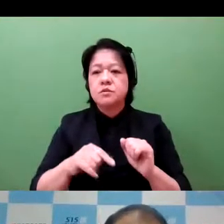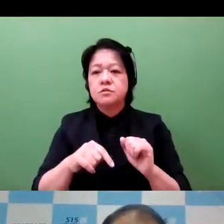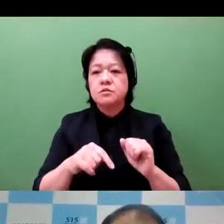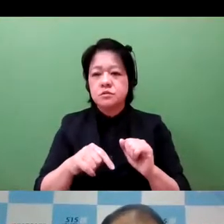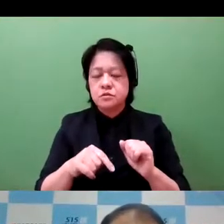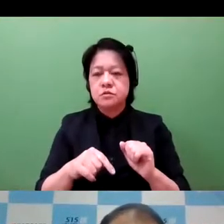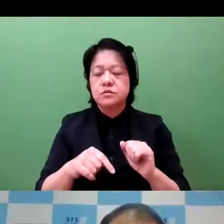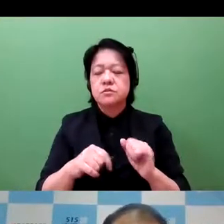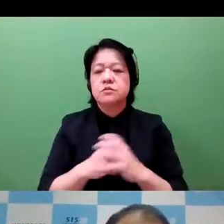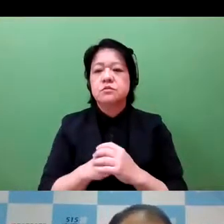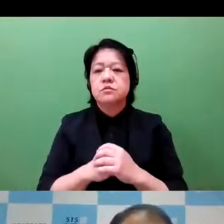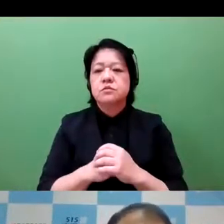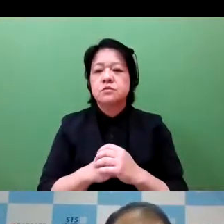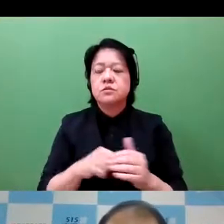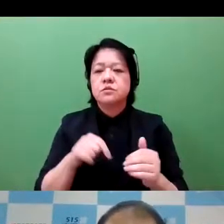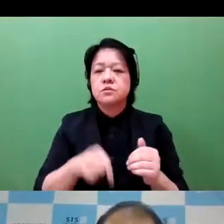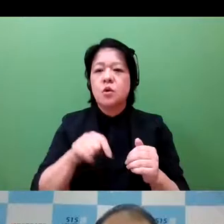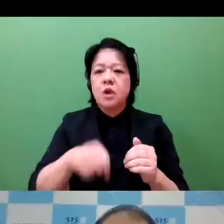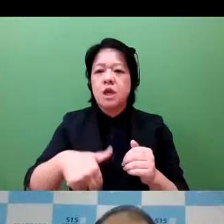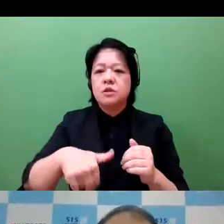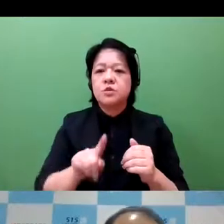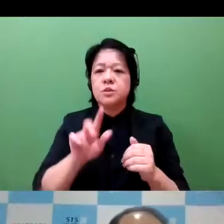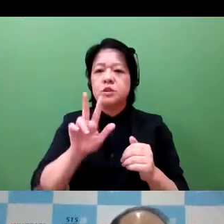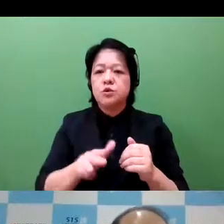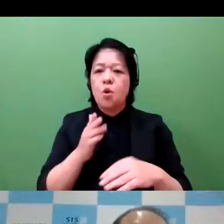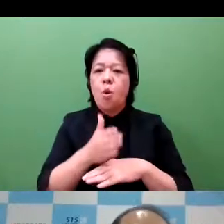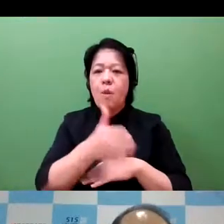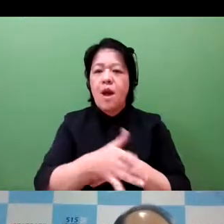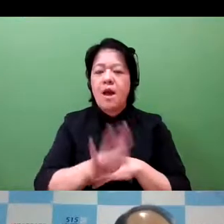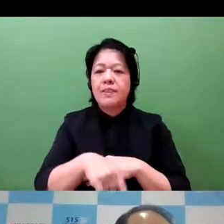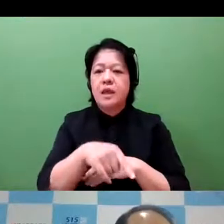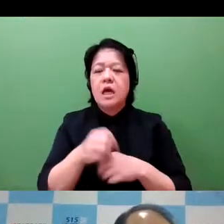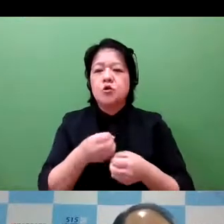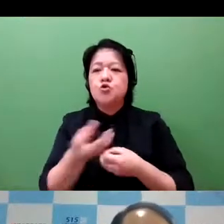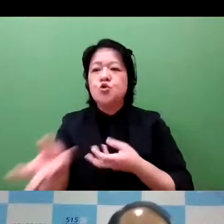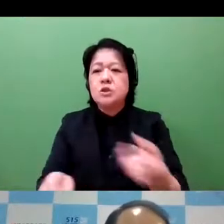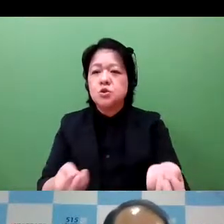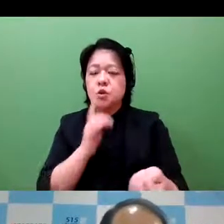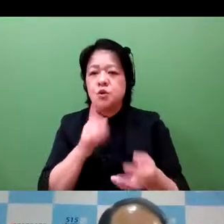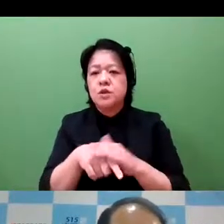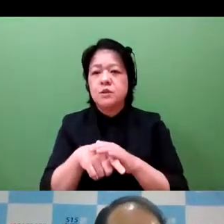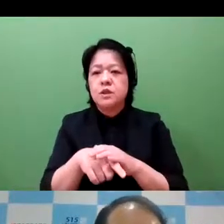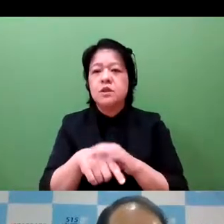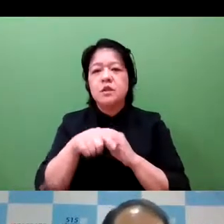to shift their manufacturing bases overseas, small and medium-sized enterprises were left behind.